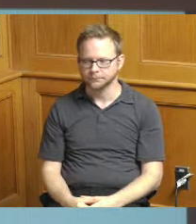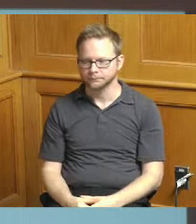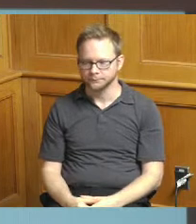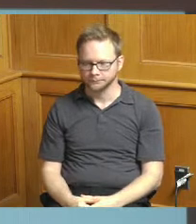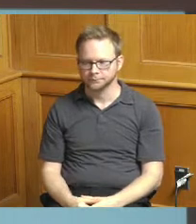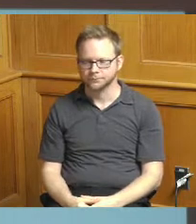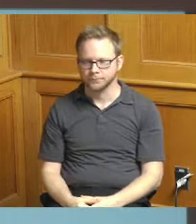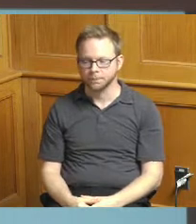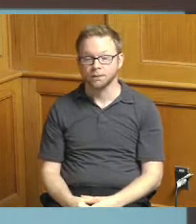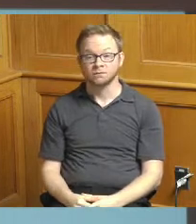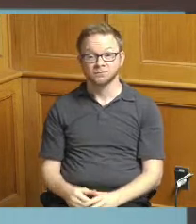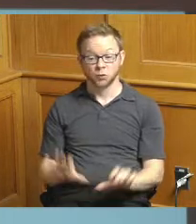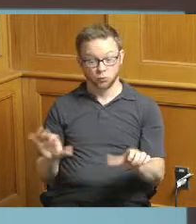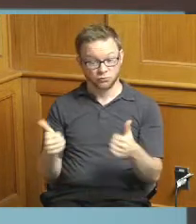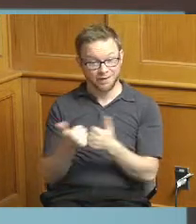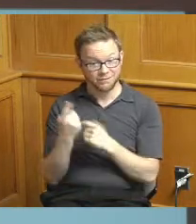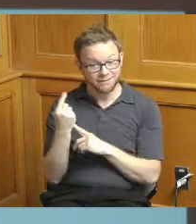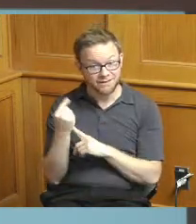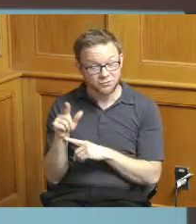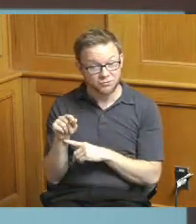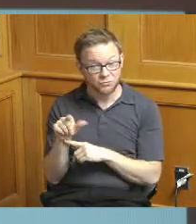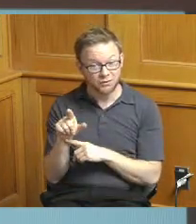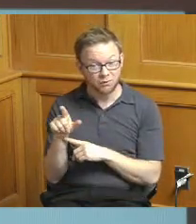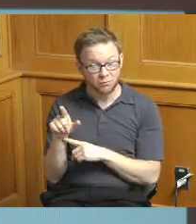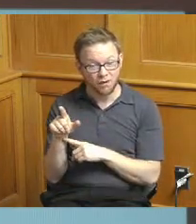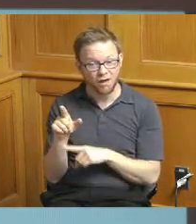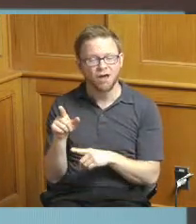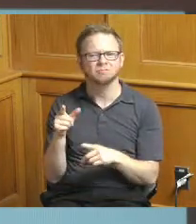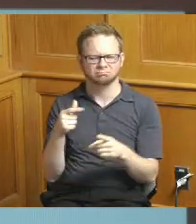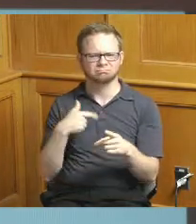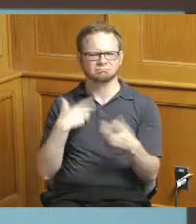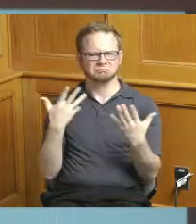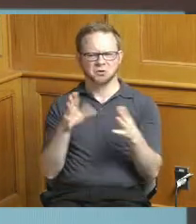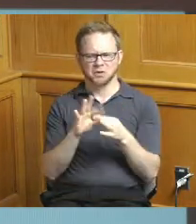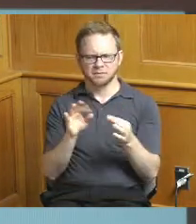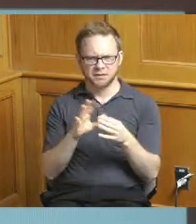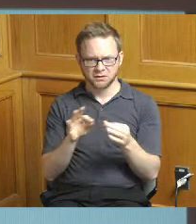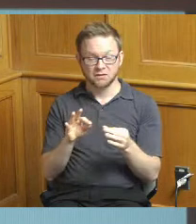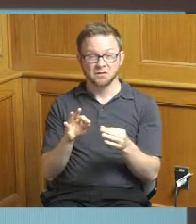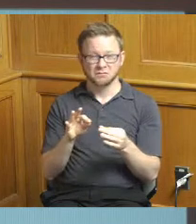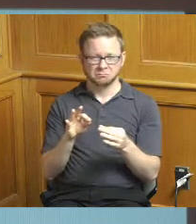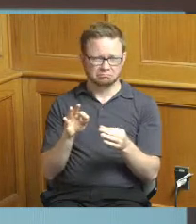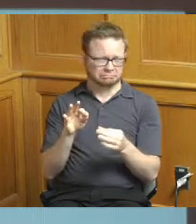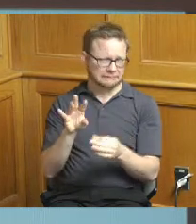some of the challenges so again you know I did mention that really only about 70 percent on the